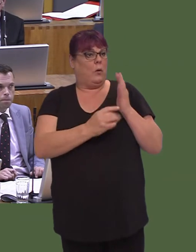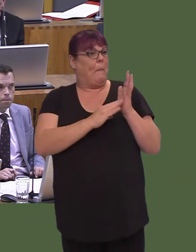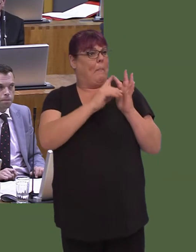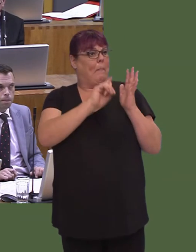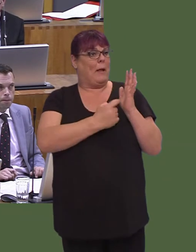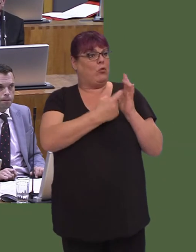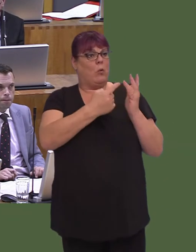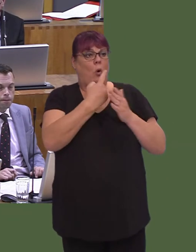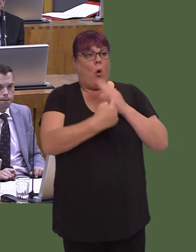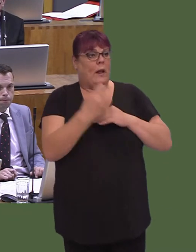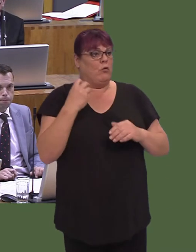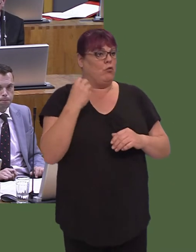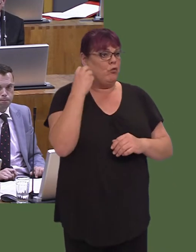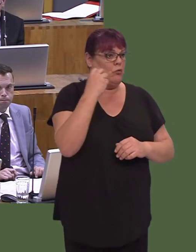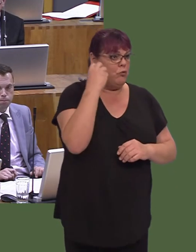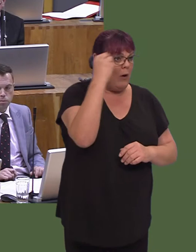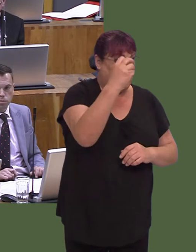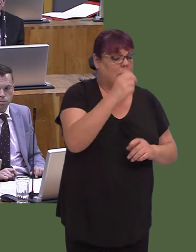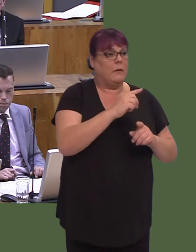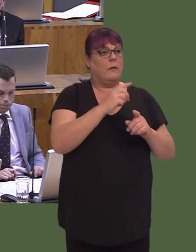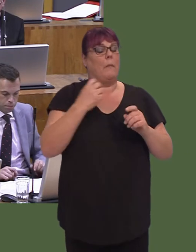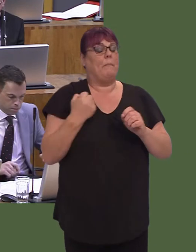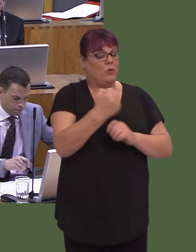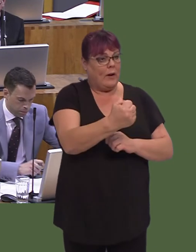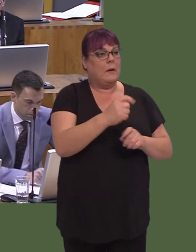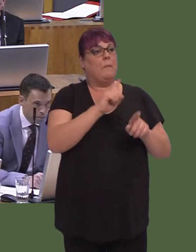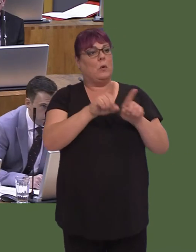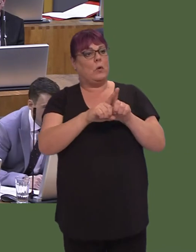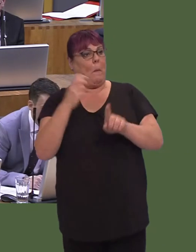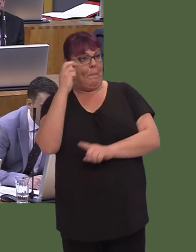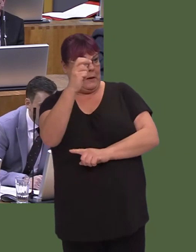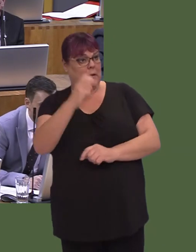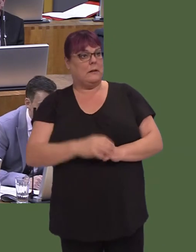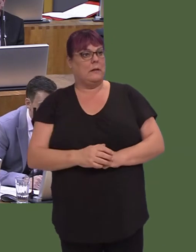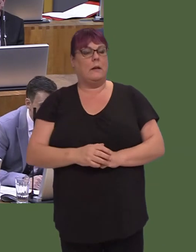Now, of course, bus services have recently been devolved to this institution; there's